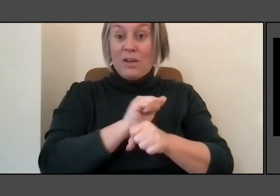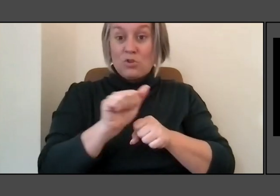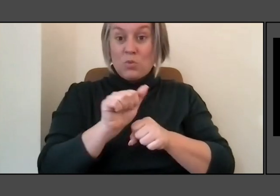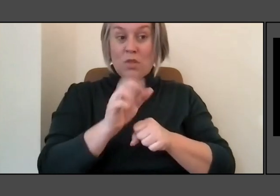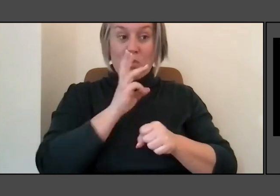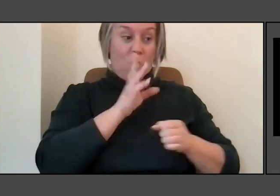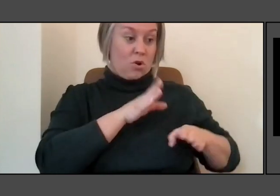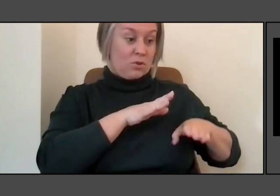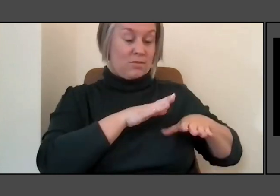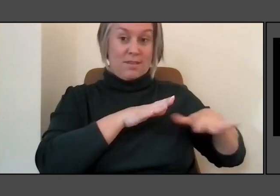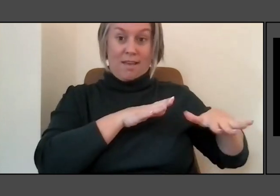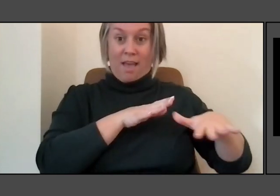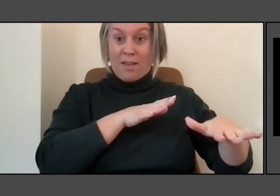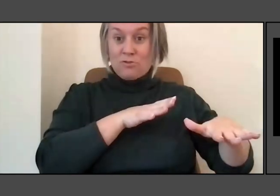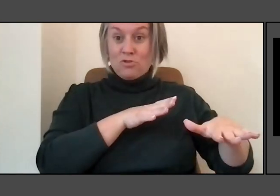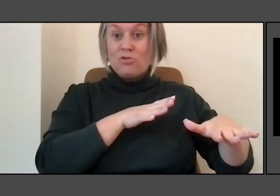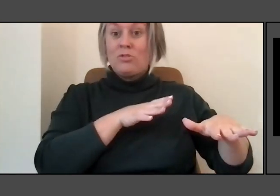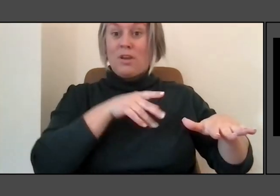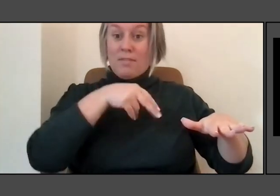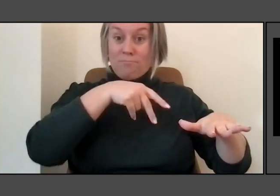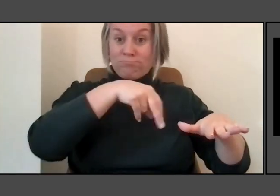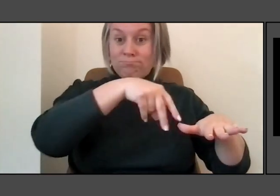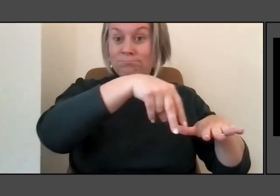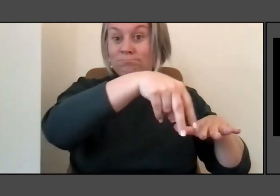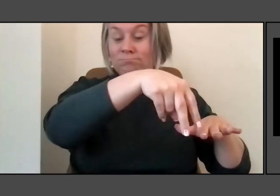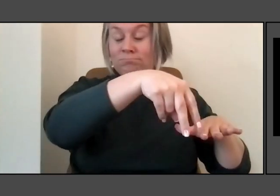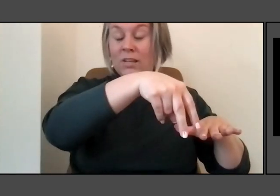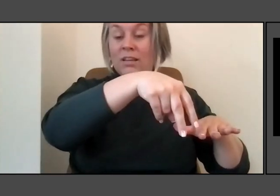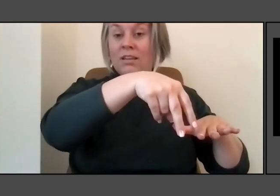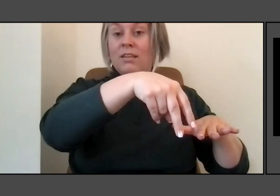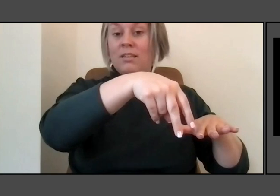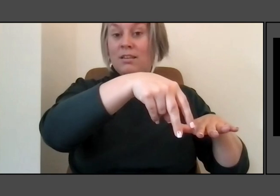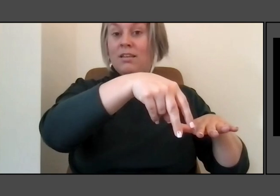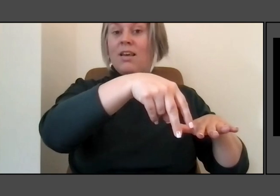you to the water and teaches you the history of Lewis